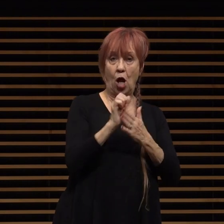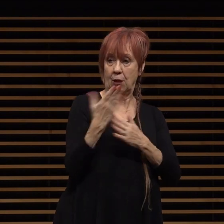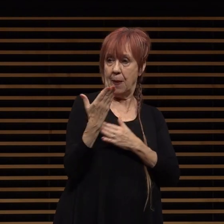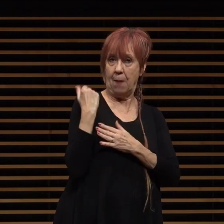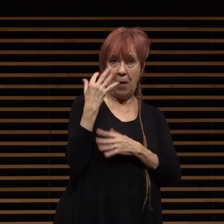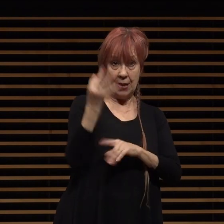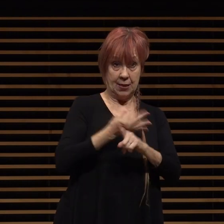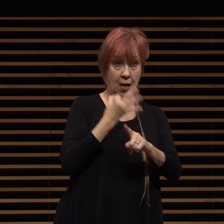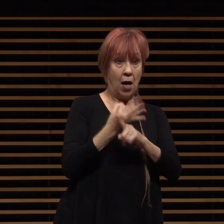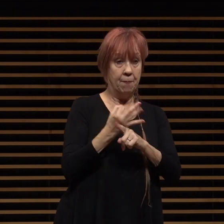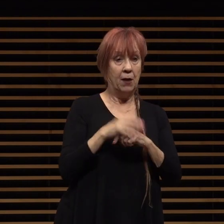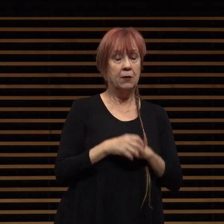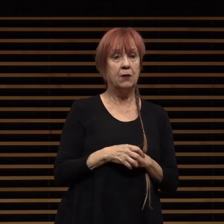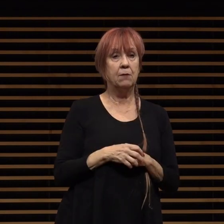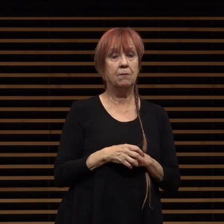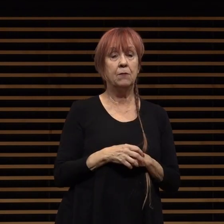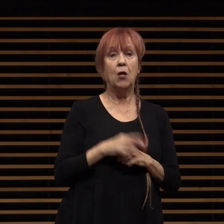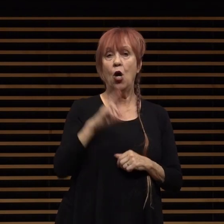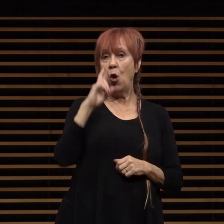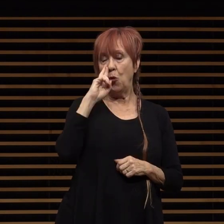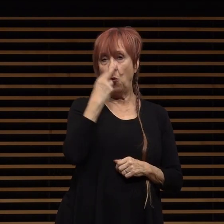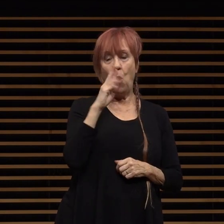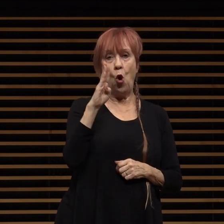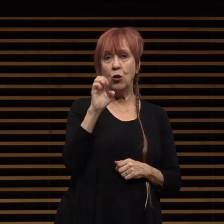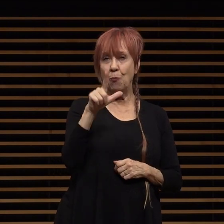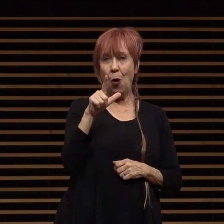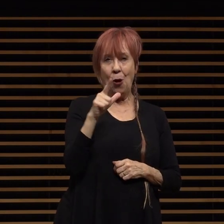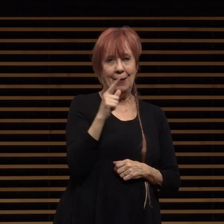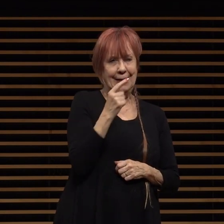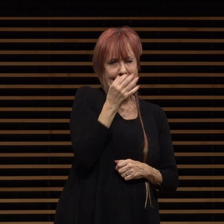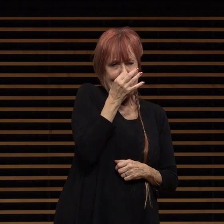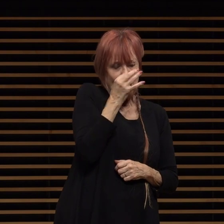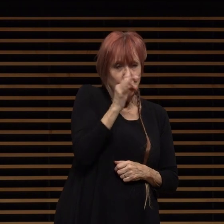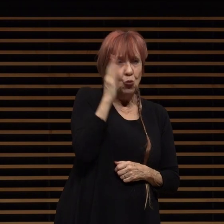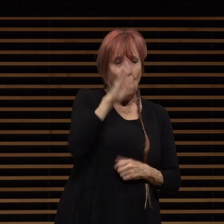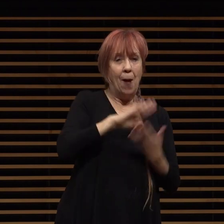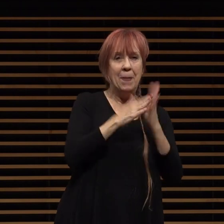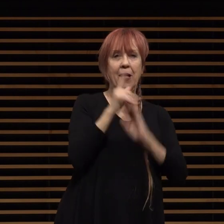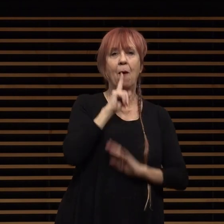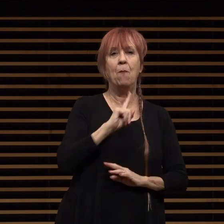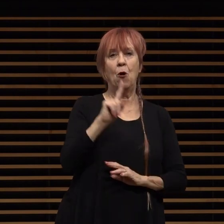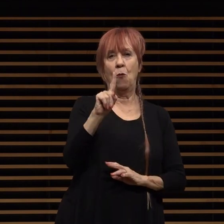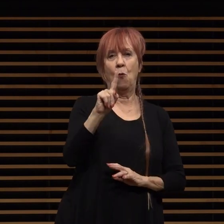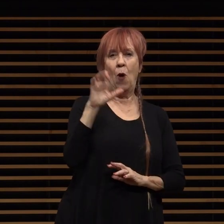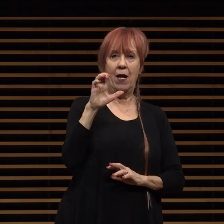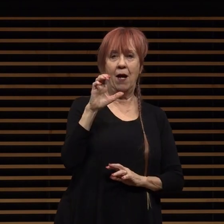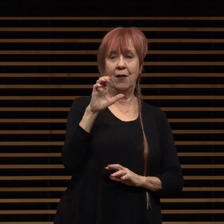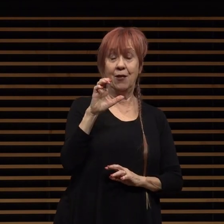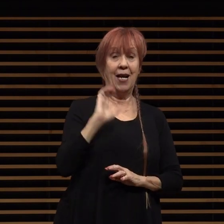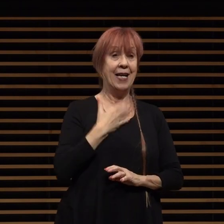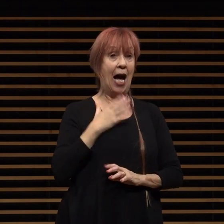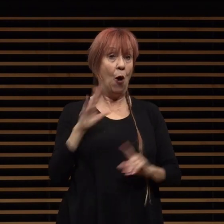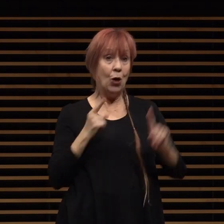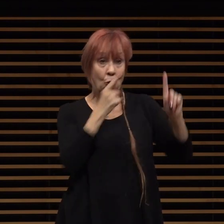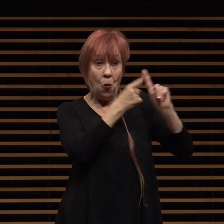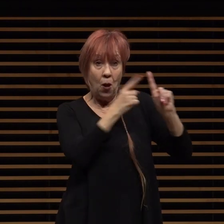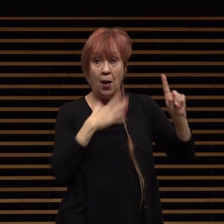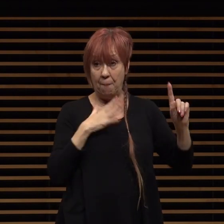alone those roseville is just shy of turning 100 years old and our collective goal